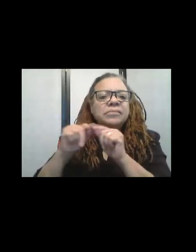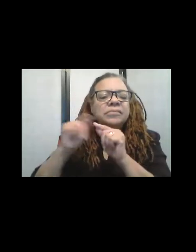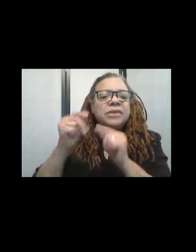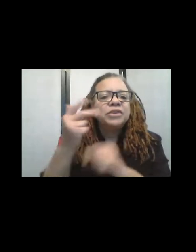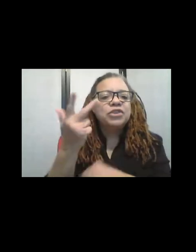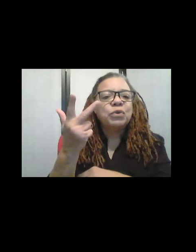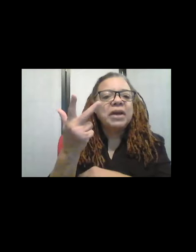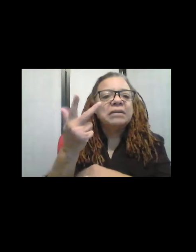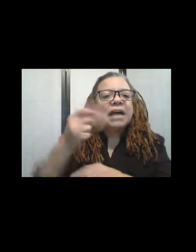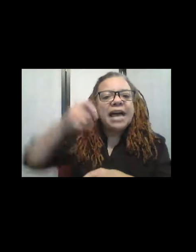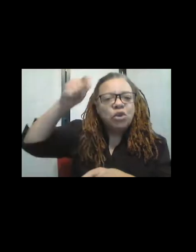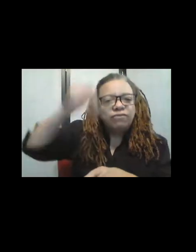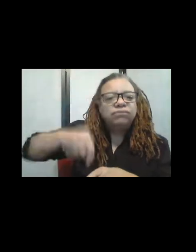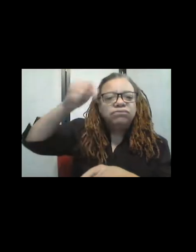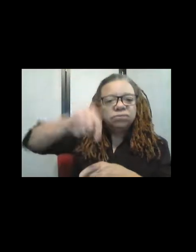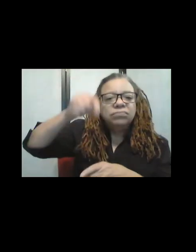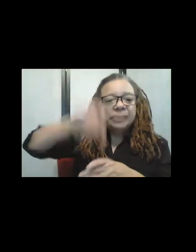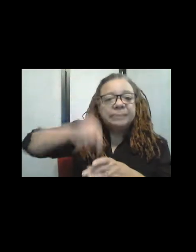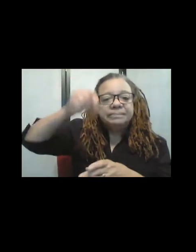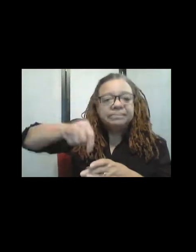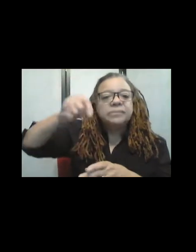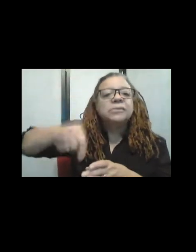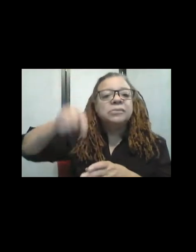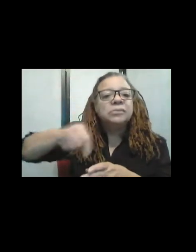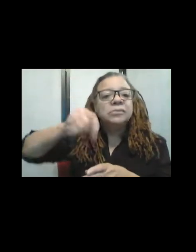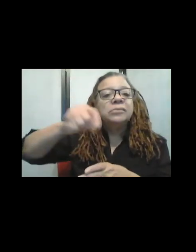And you sort of punch it down, like this, onto, like a piece of foam,